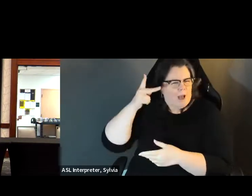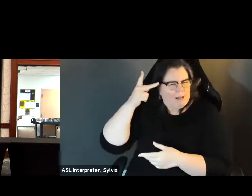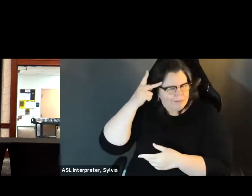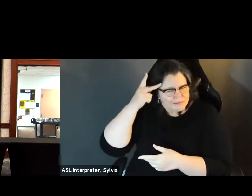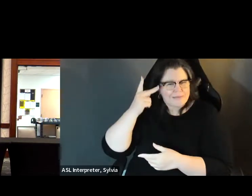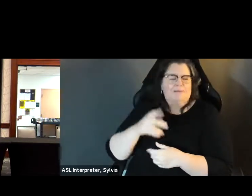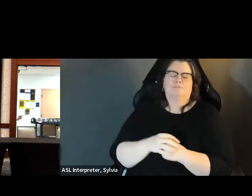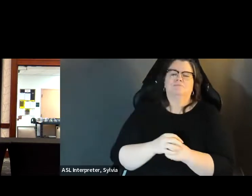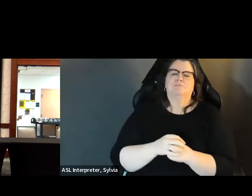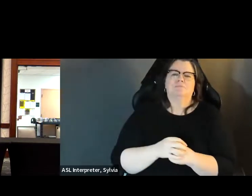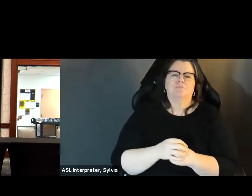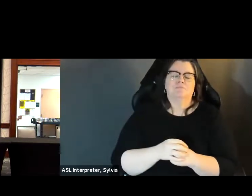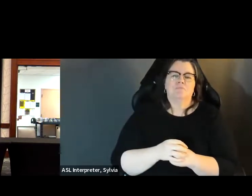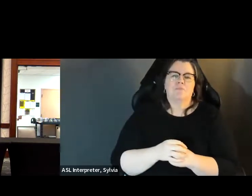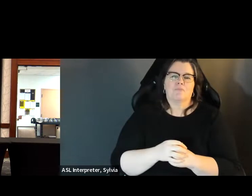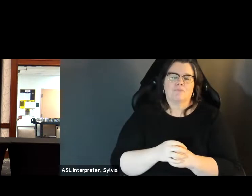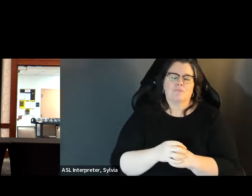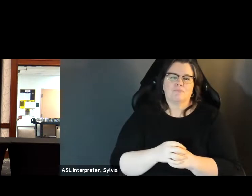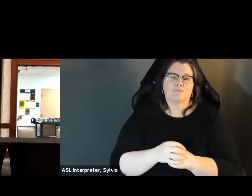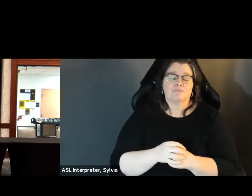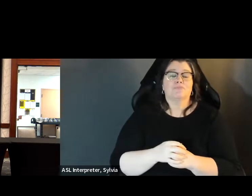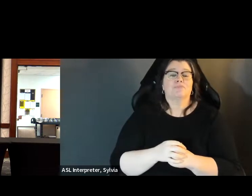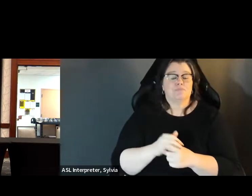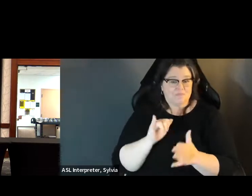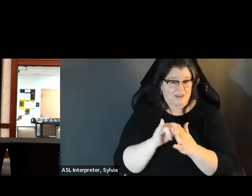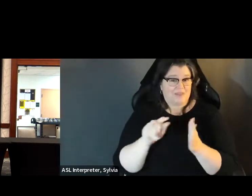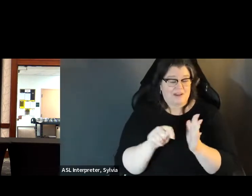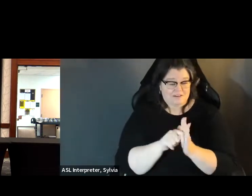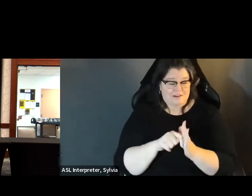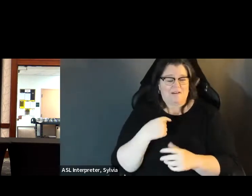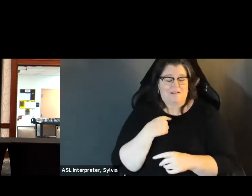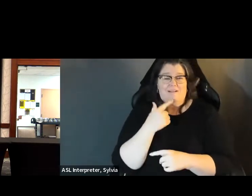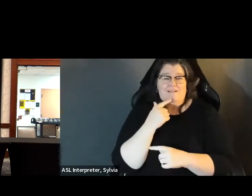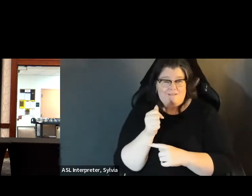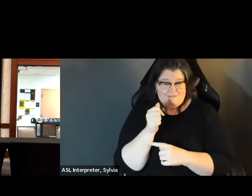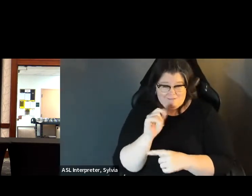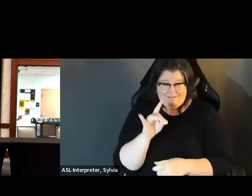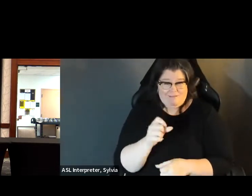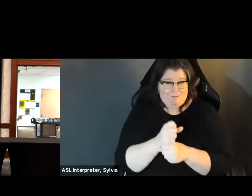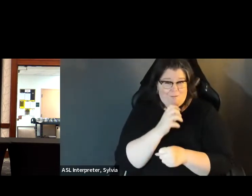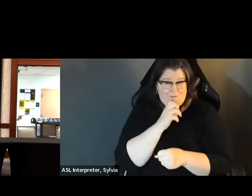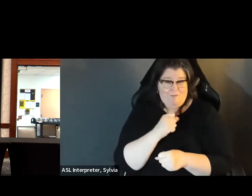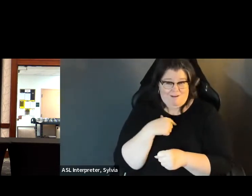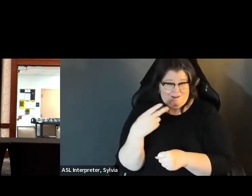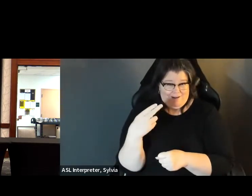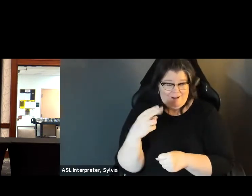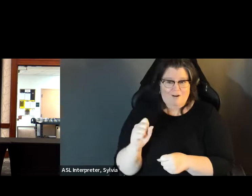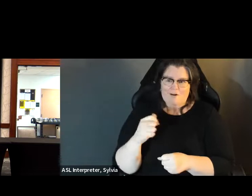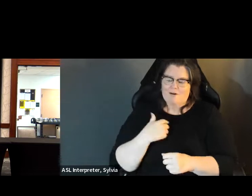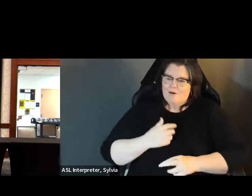service and civic engagement were broadly -- was and is a family affair. So you can only imagine the